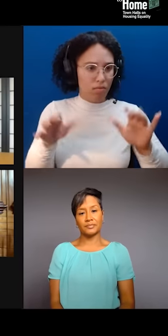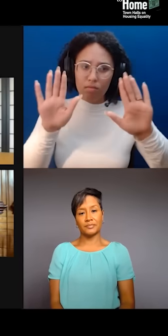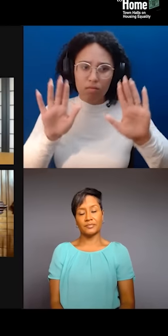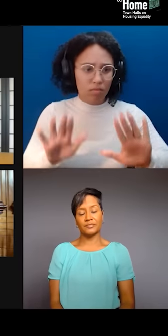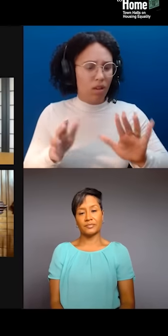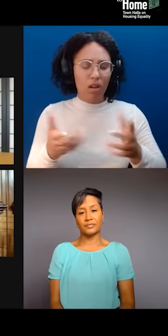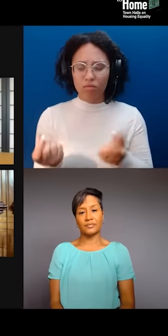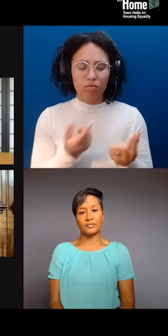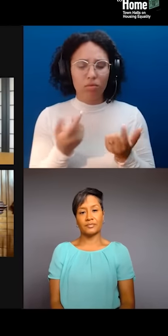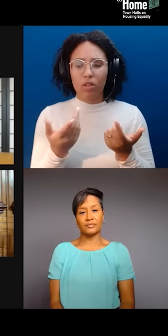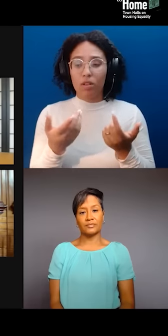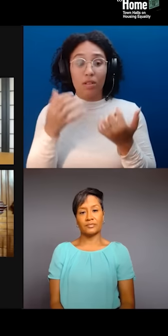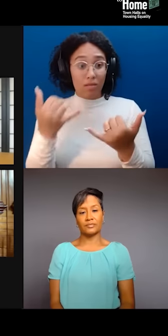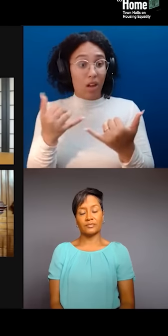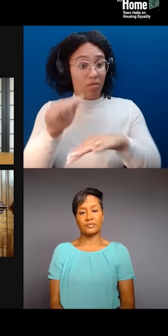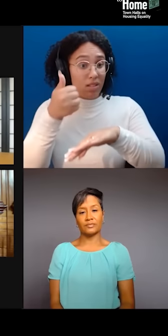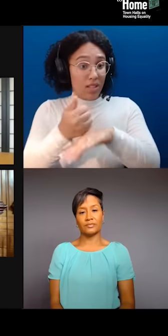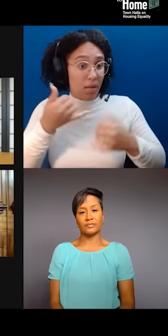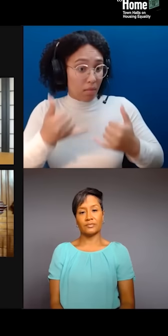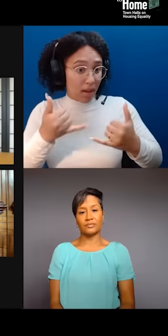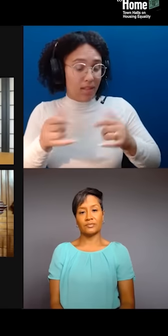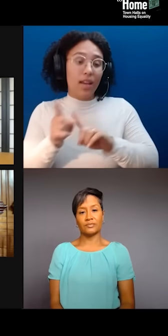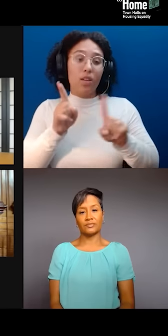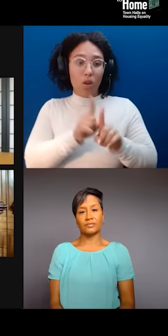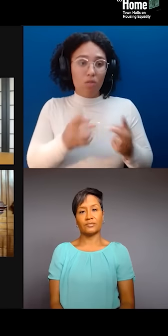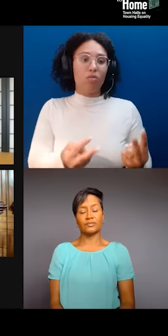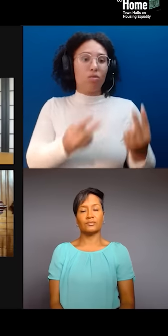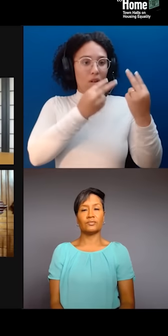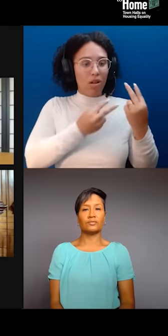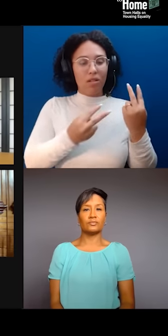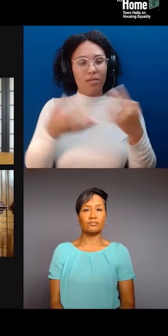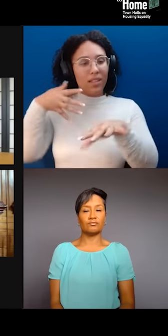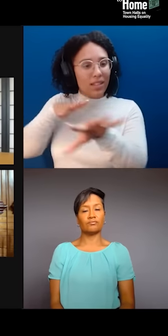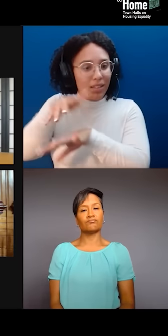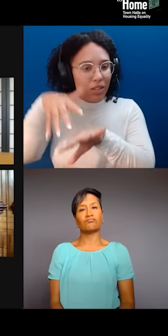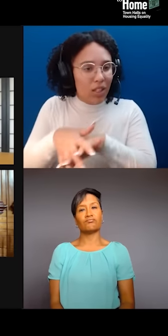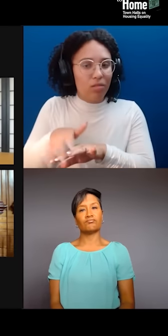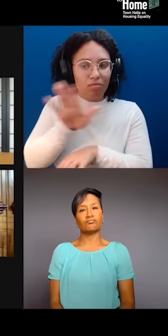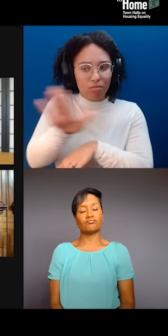to lift up indigenous futures, legacies, and identity. Can you tell us how cultural erasure fits